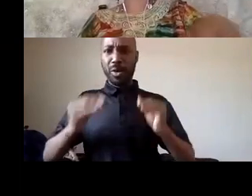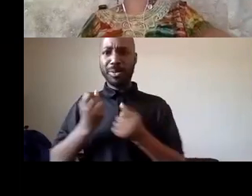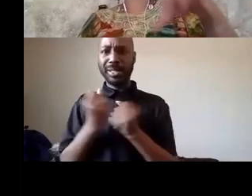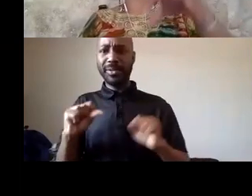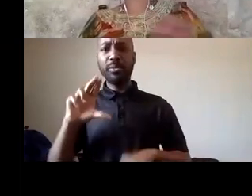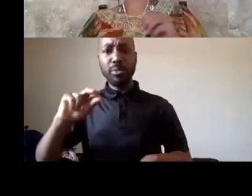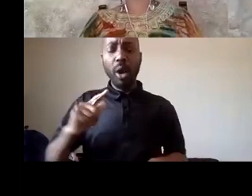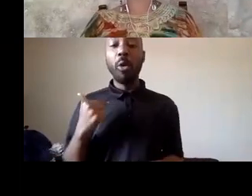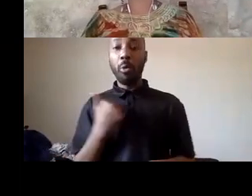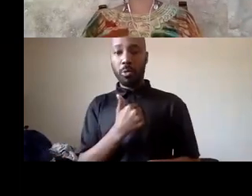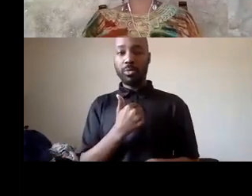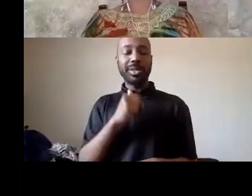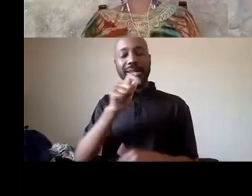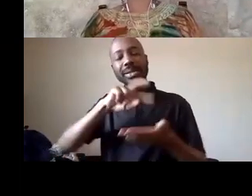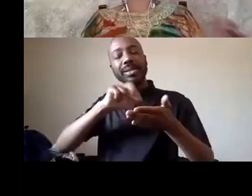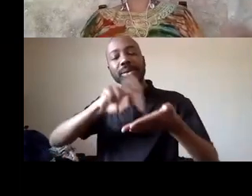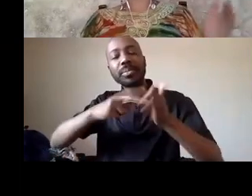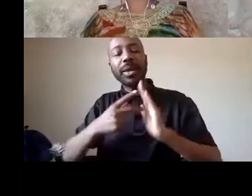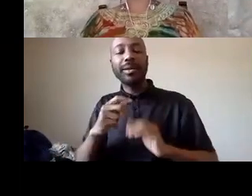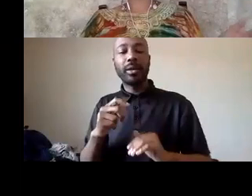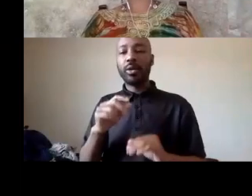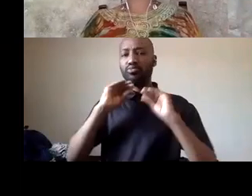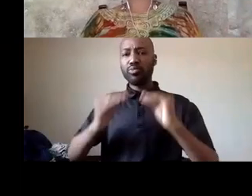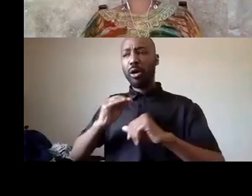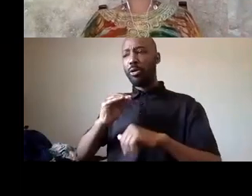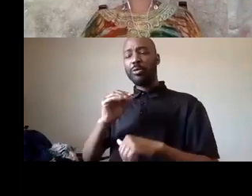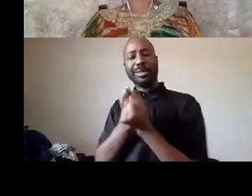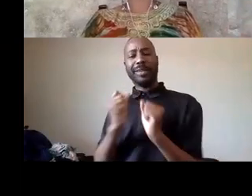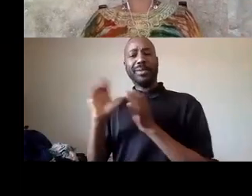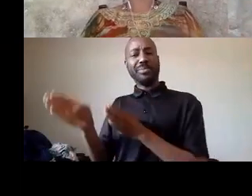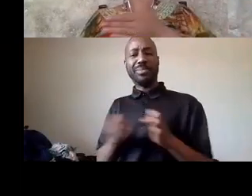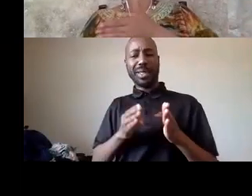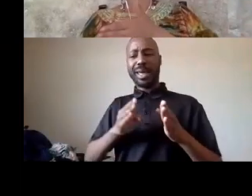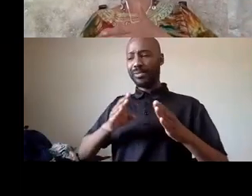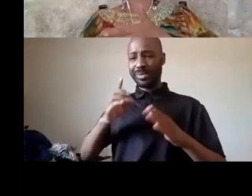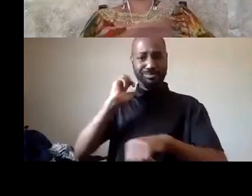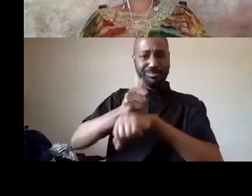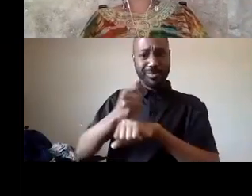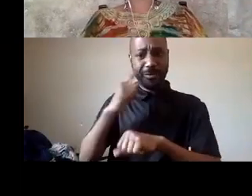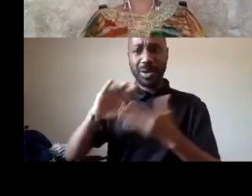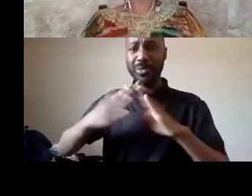safety plan right what we're saying is that in my view